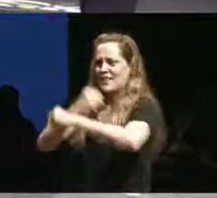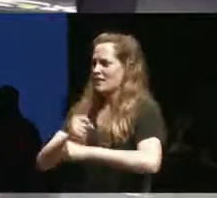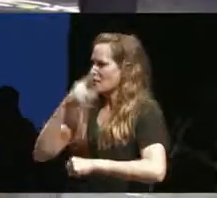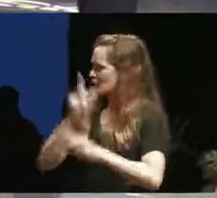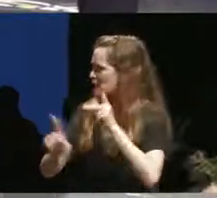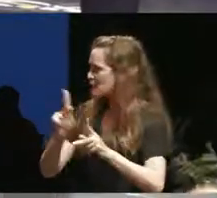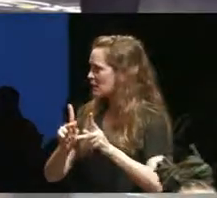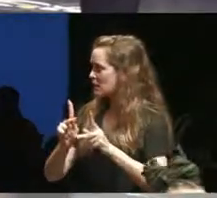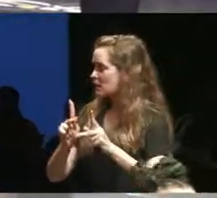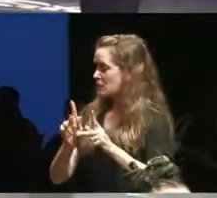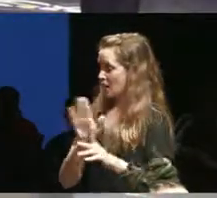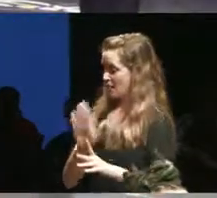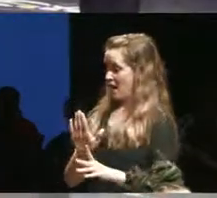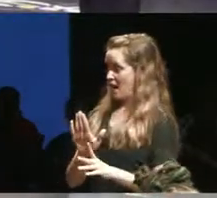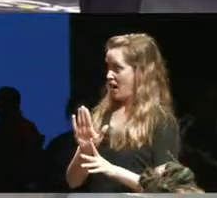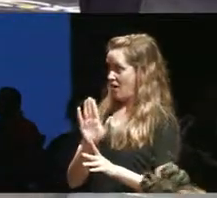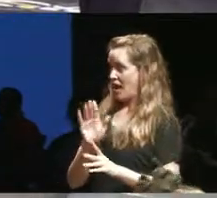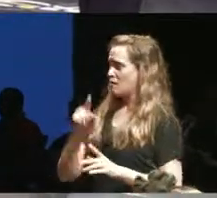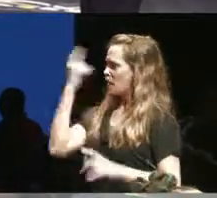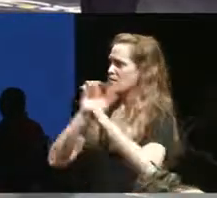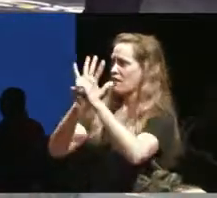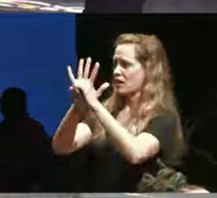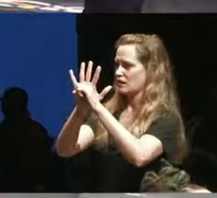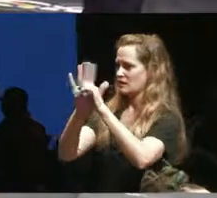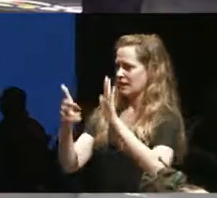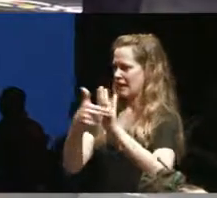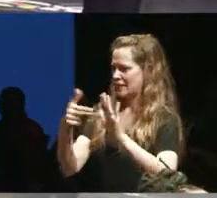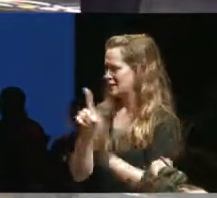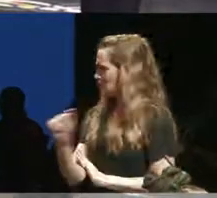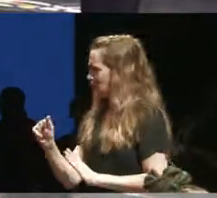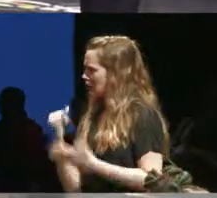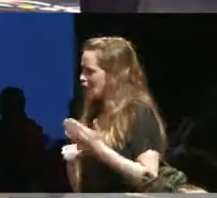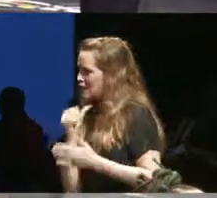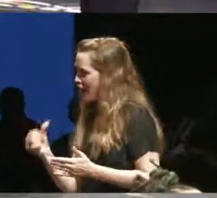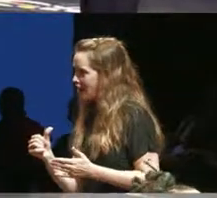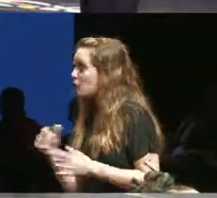really considered to be disability arts but the process for me making it I do it